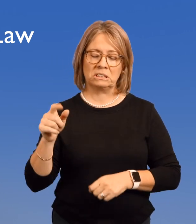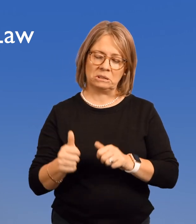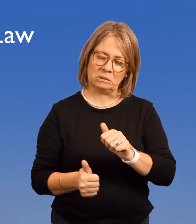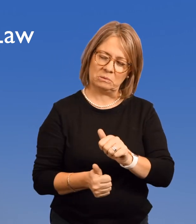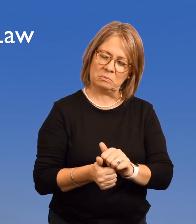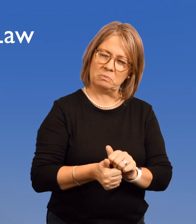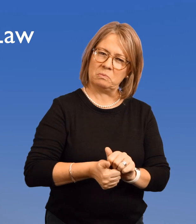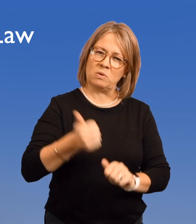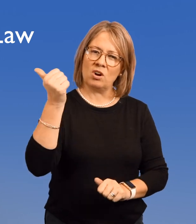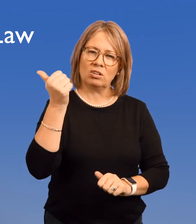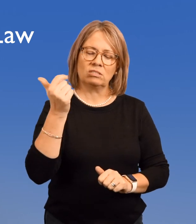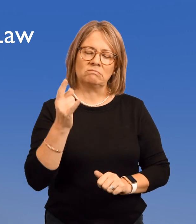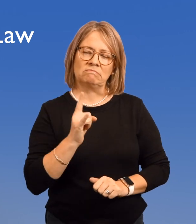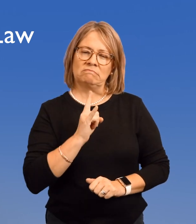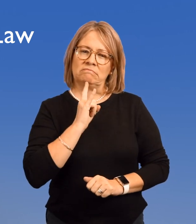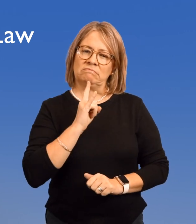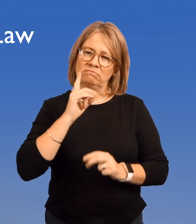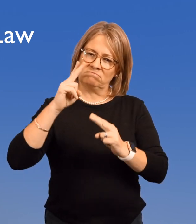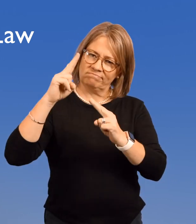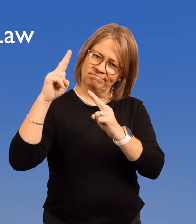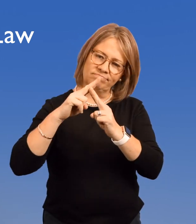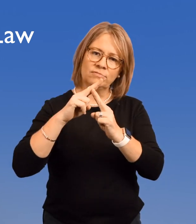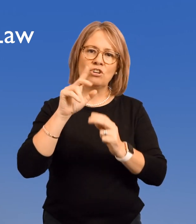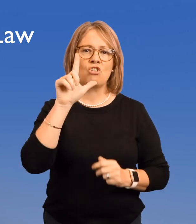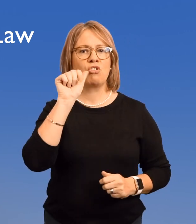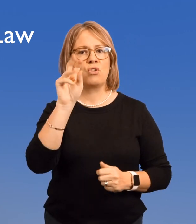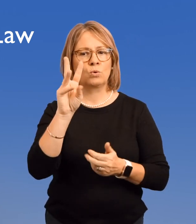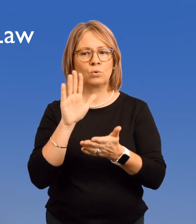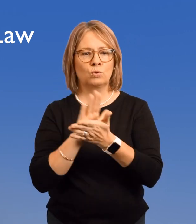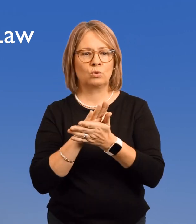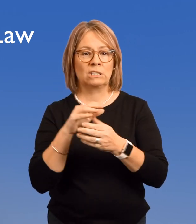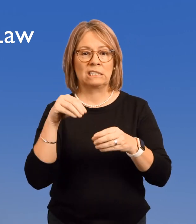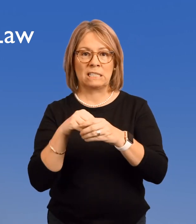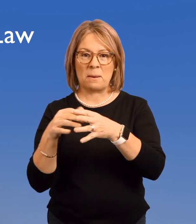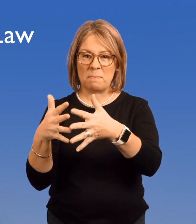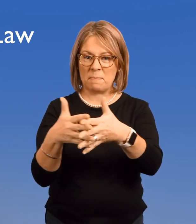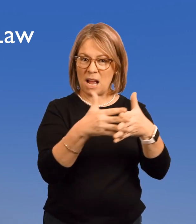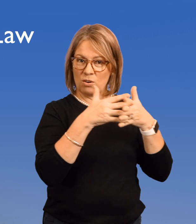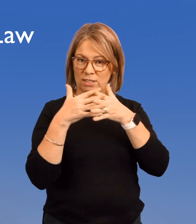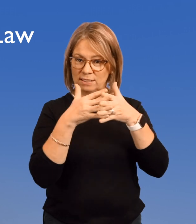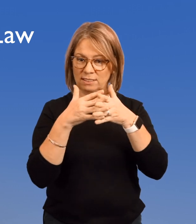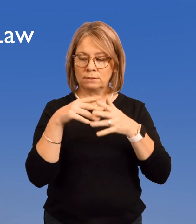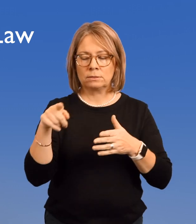The most prestigious law school in America --